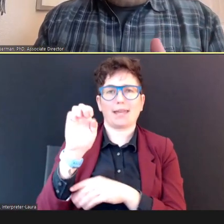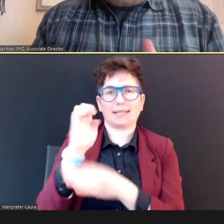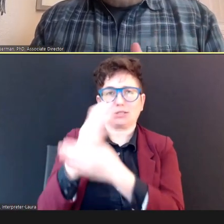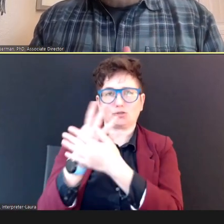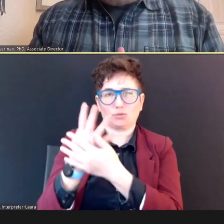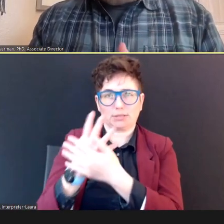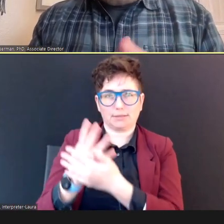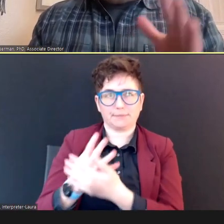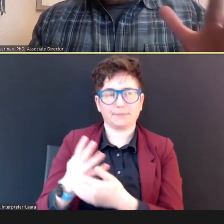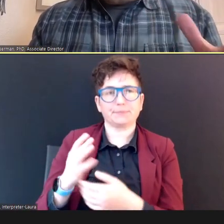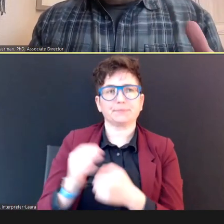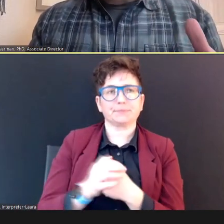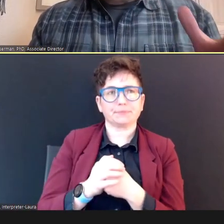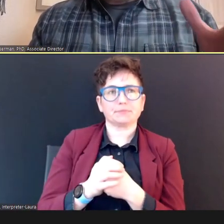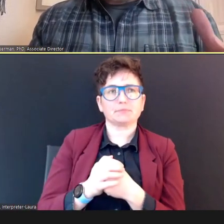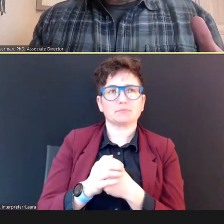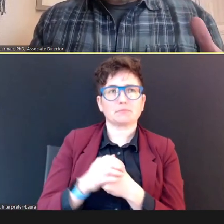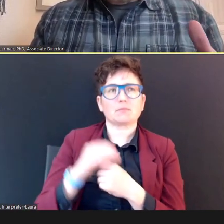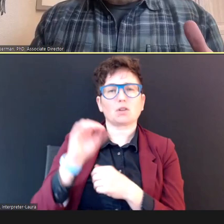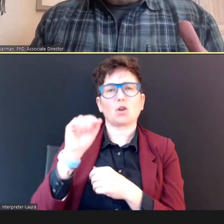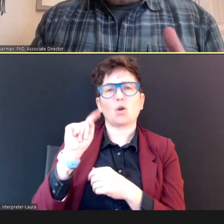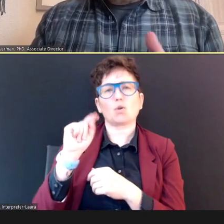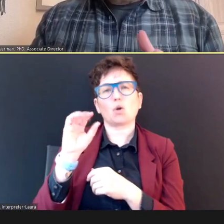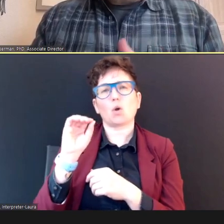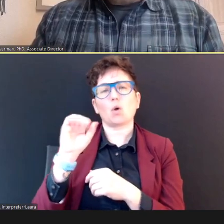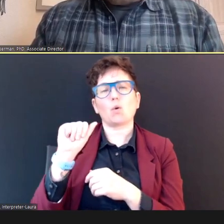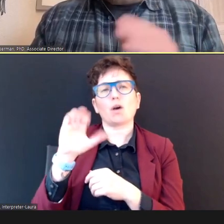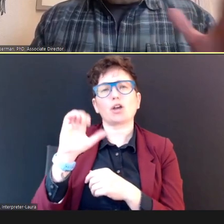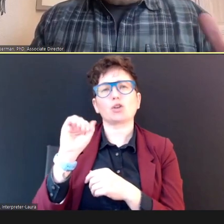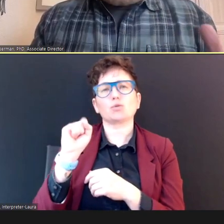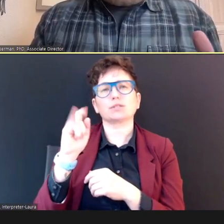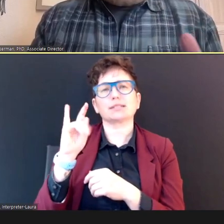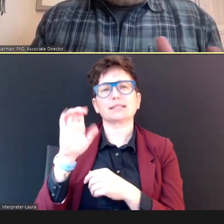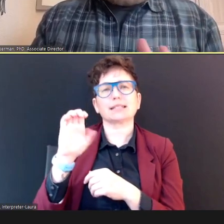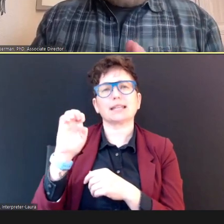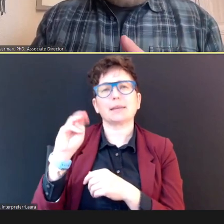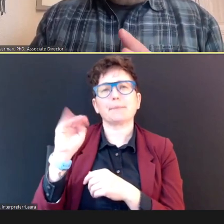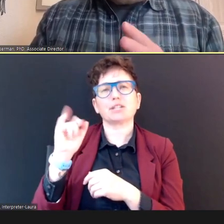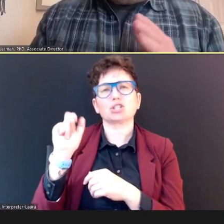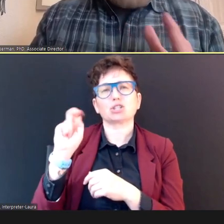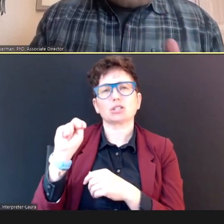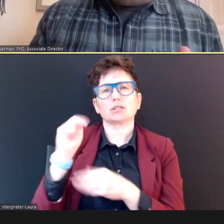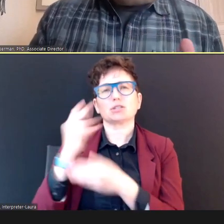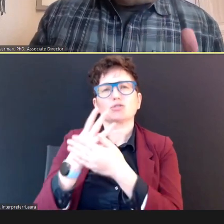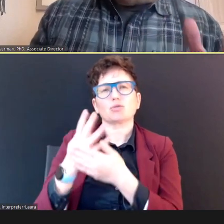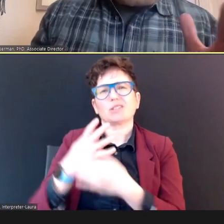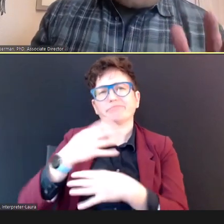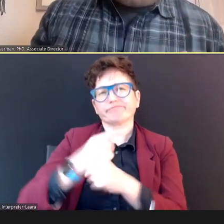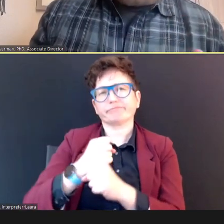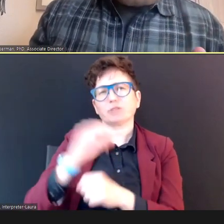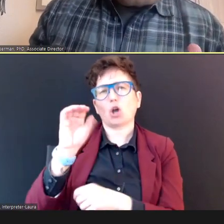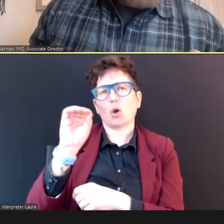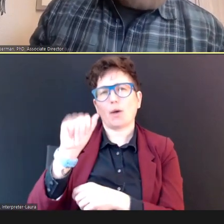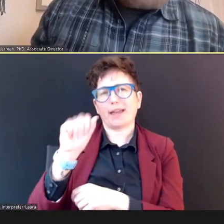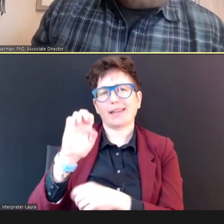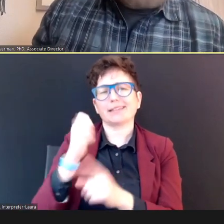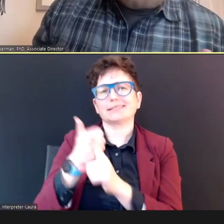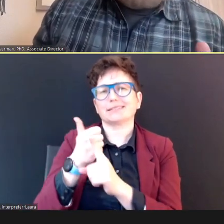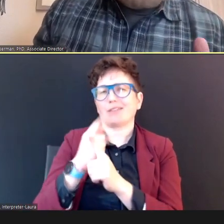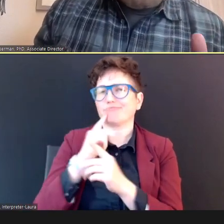emissions screening, as we've already said, is the recommended evident-based practice for children, birth to three years of age, and